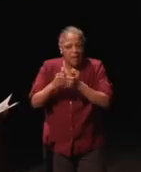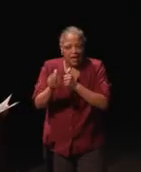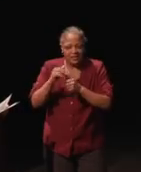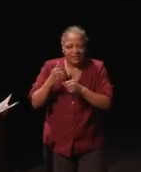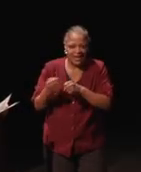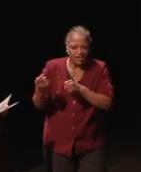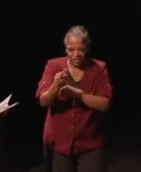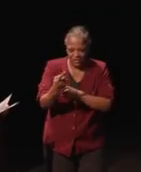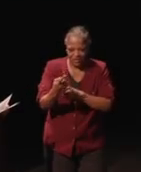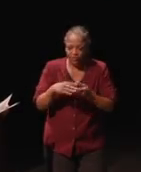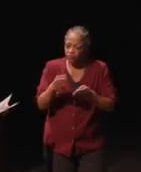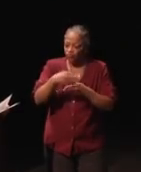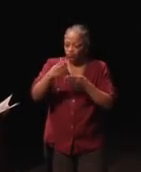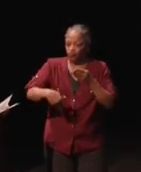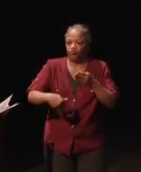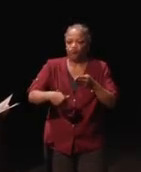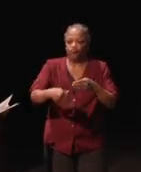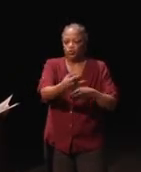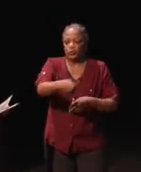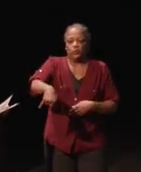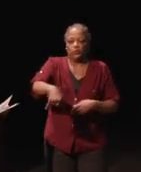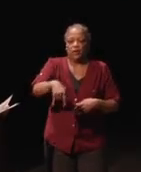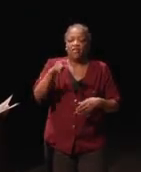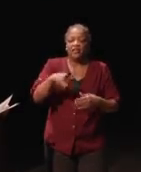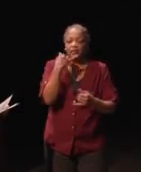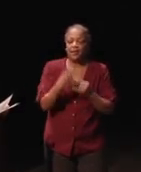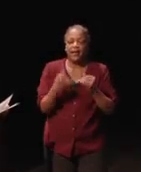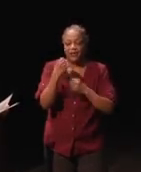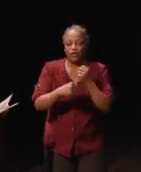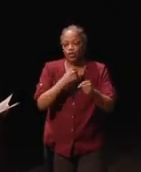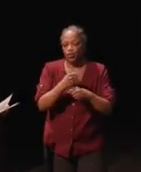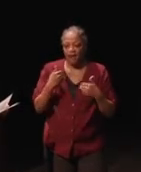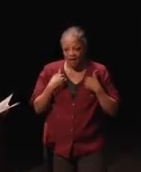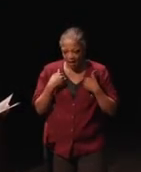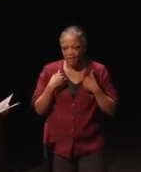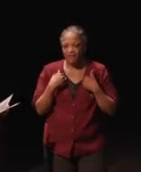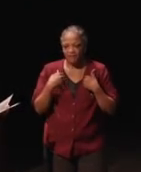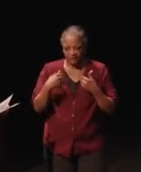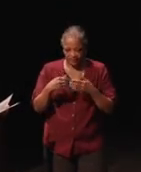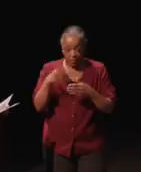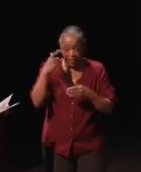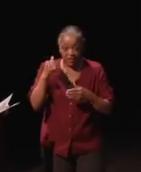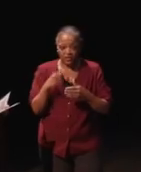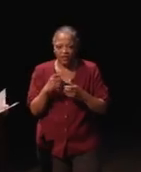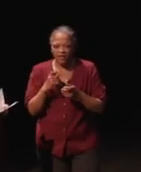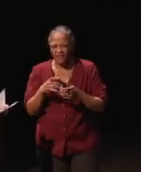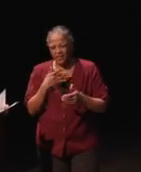we said "That's it," we're giving this to you for this is the last year, why? Because we felt like the landscape had changed,